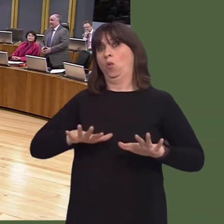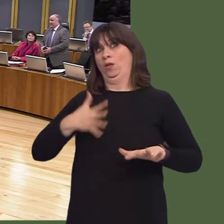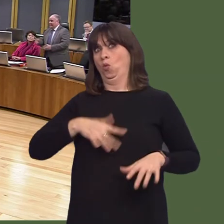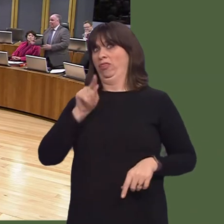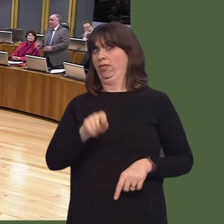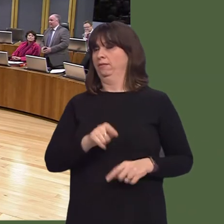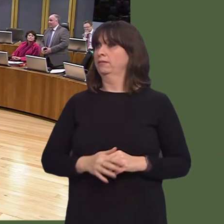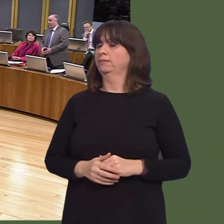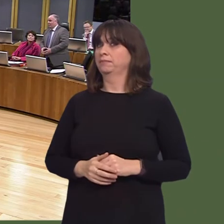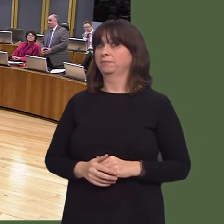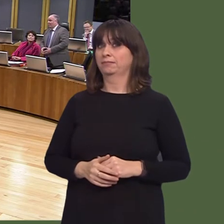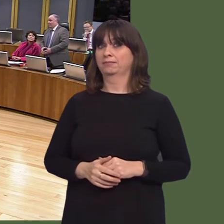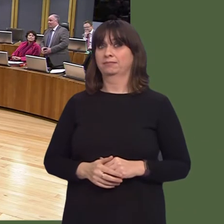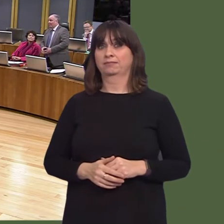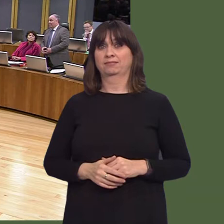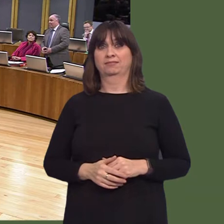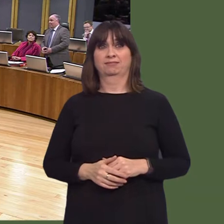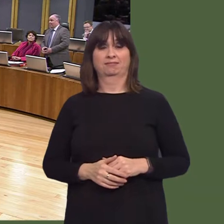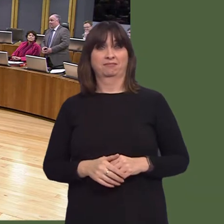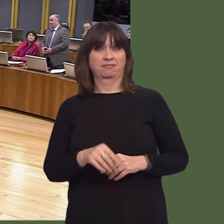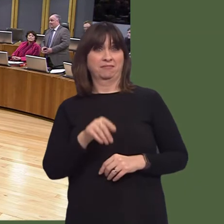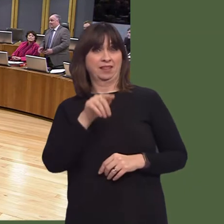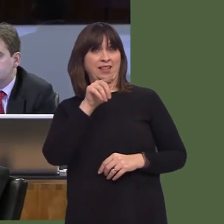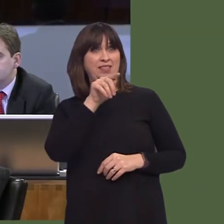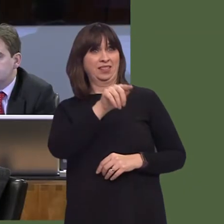Just 35 per cent of children between seven and 17 had learned about money management